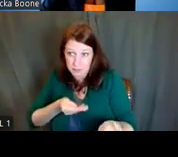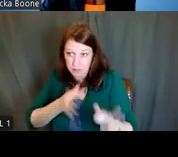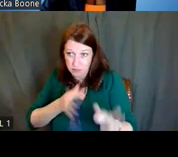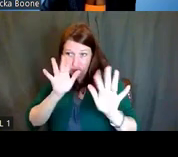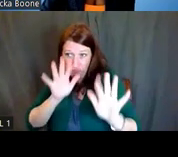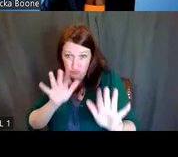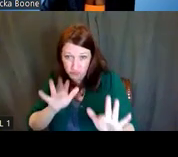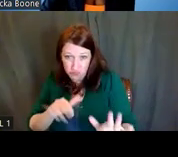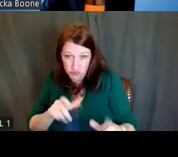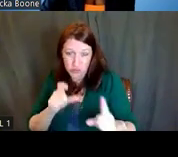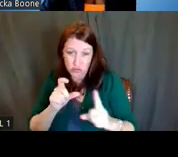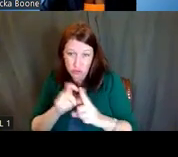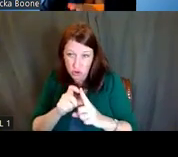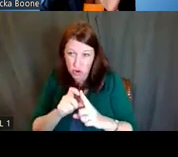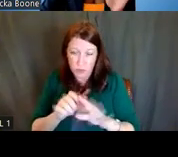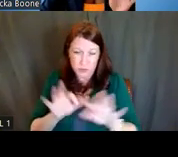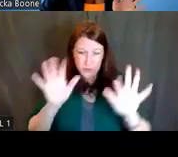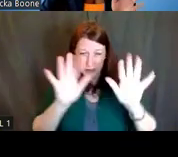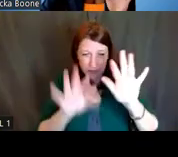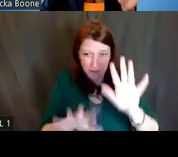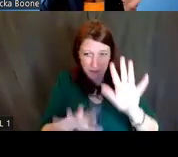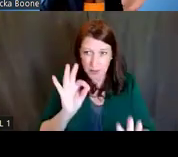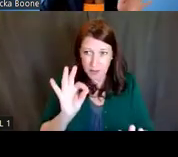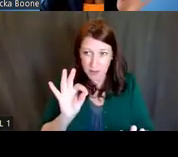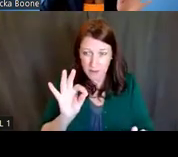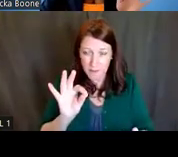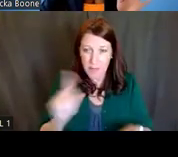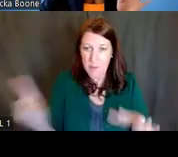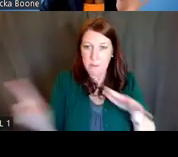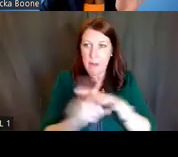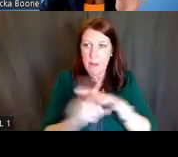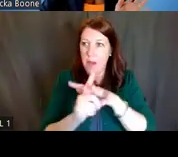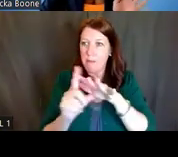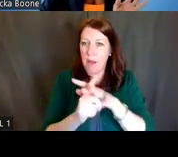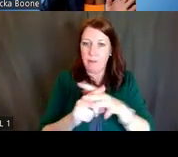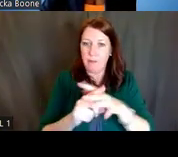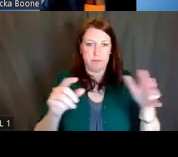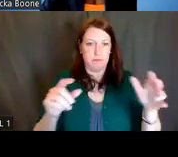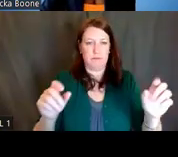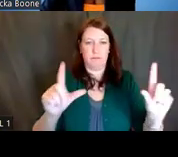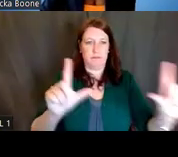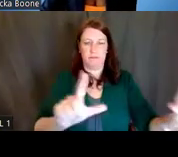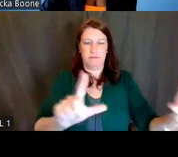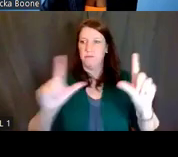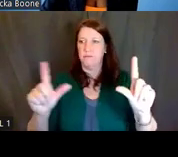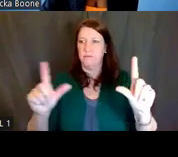that are relevant to your research, what pops up will be information that's relevant for you. So, like, for example,